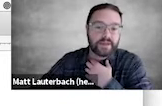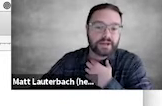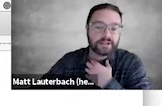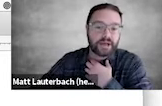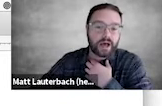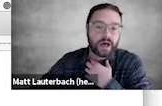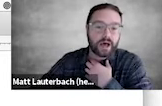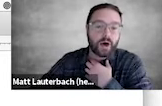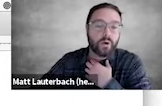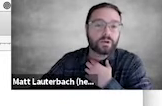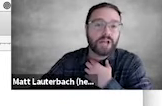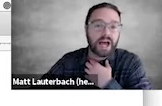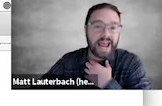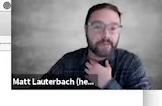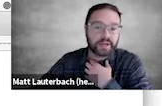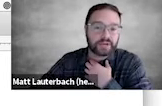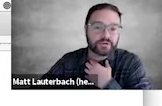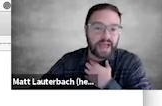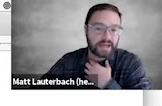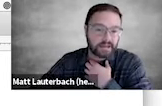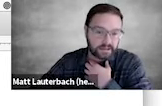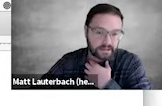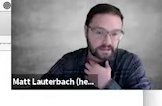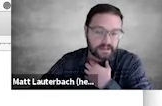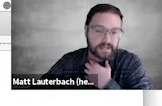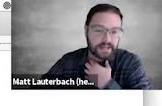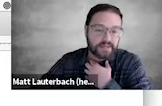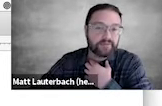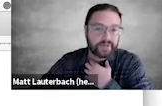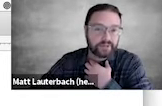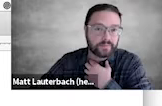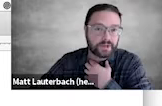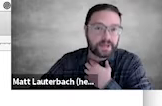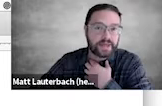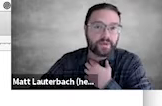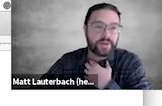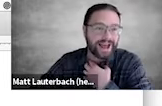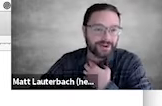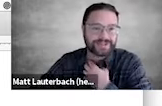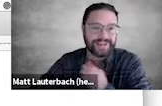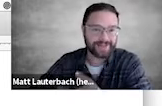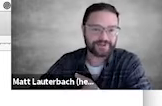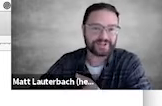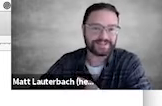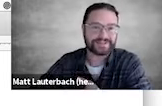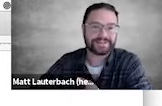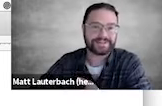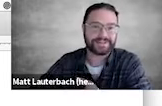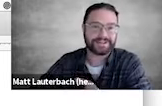there's a whole lot happening dramatically in the film that, without captions,